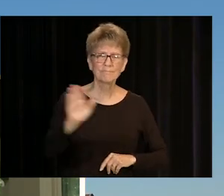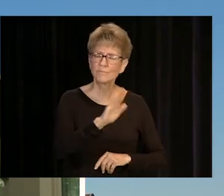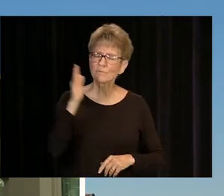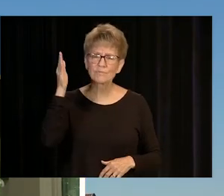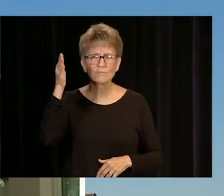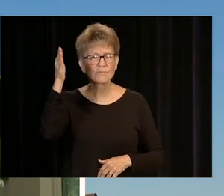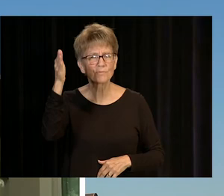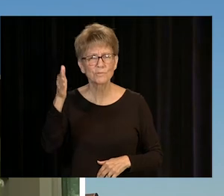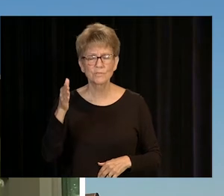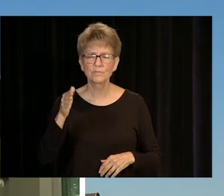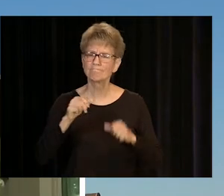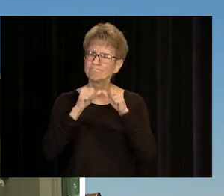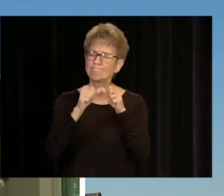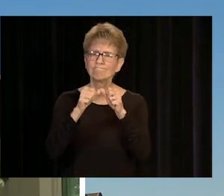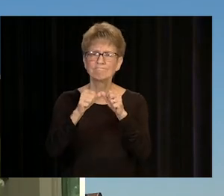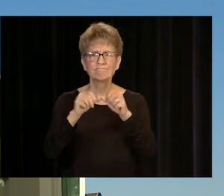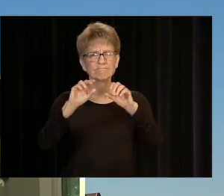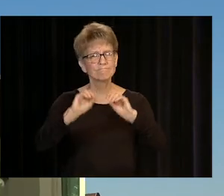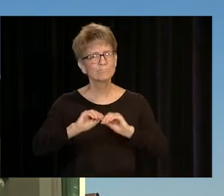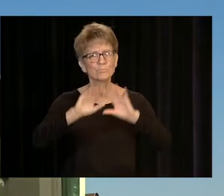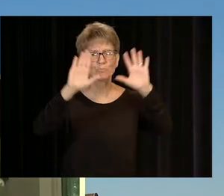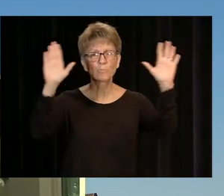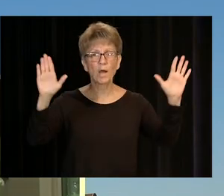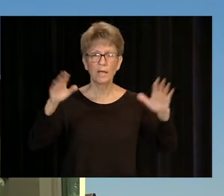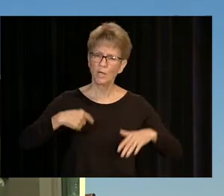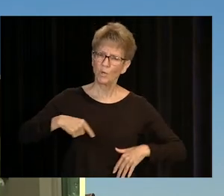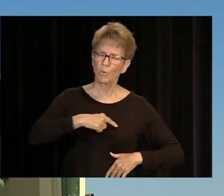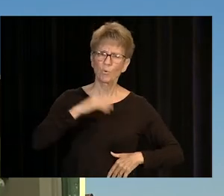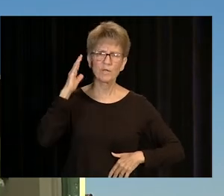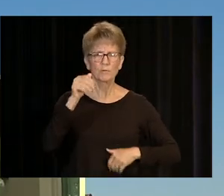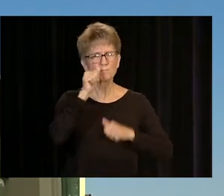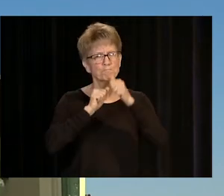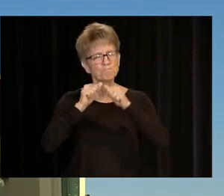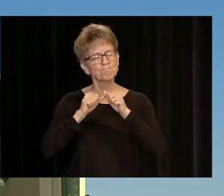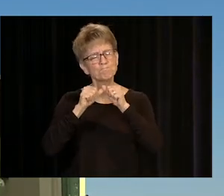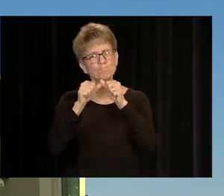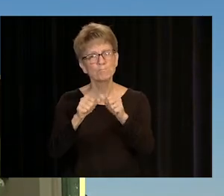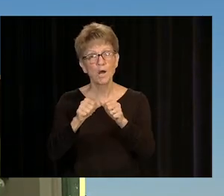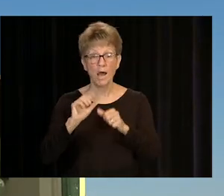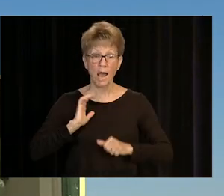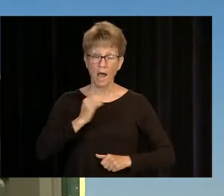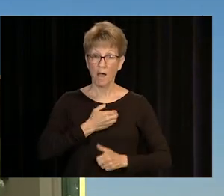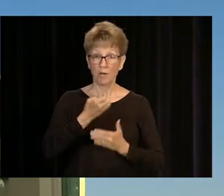AND YOUR FUTURE WILL BE BRIGHT. WE WILL GET THROUGH THIS, WE WILL GROW OUR ECONOMY AGAIN,